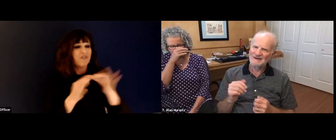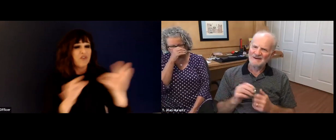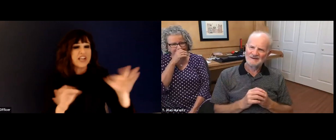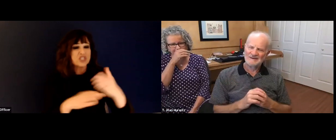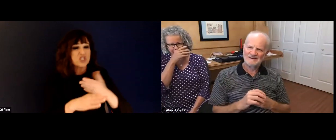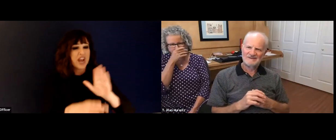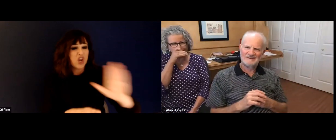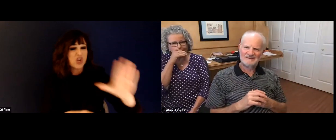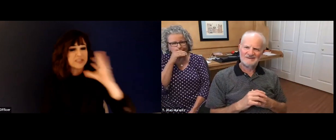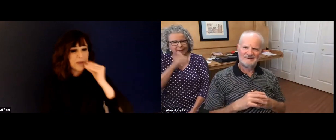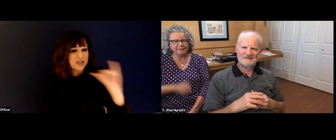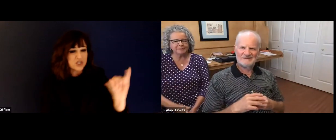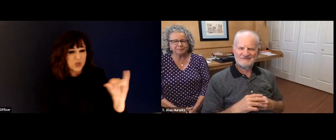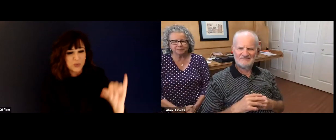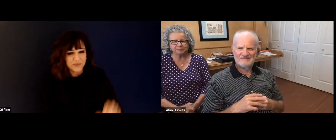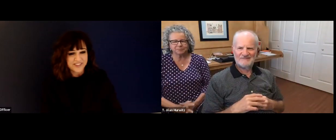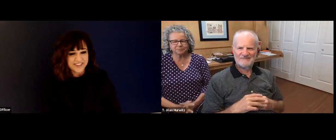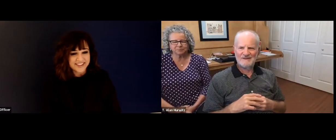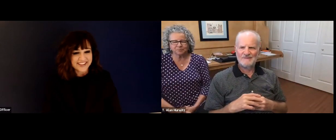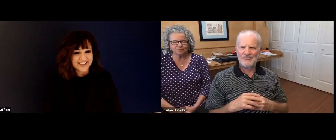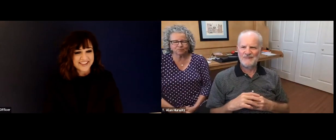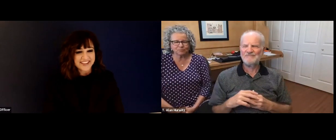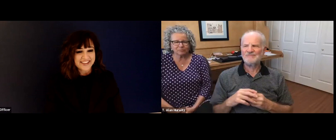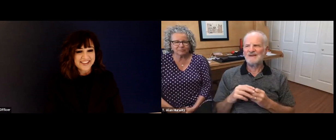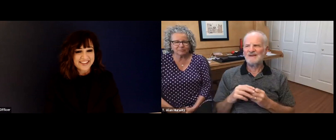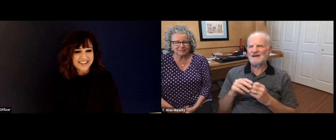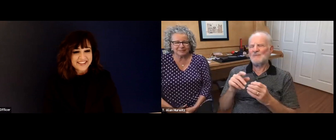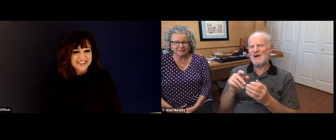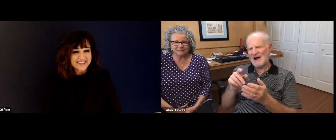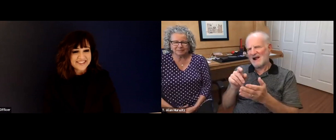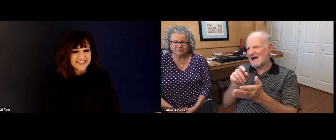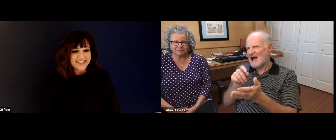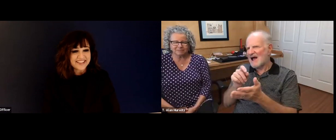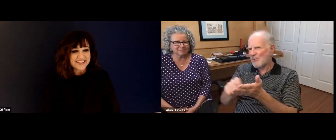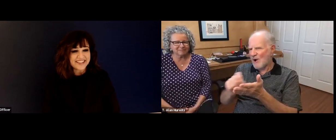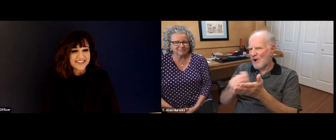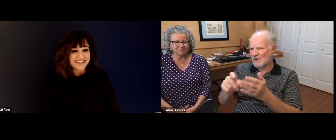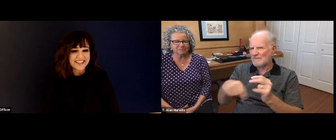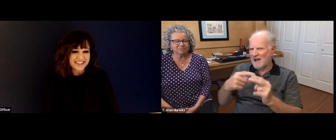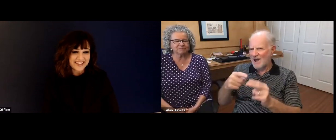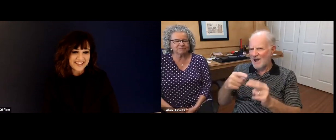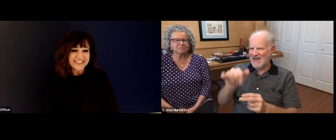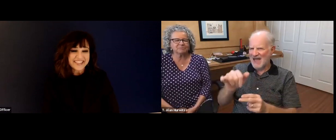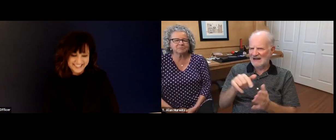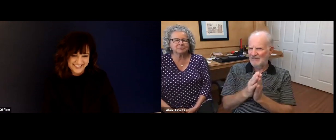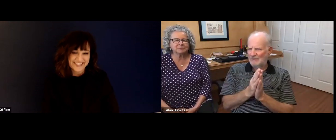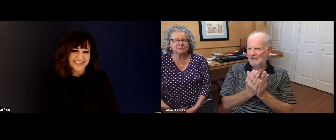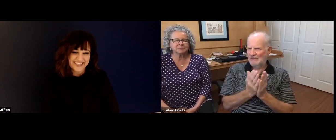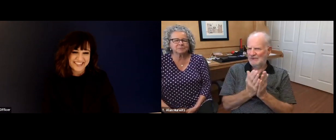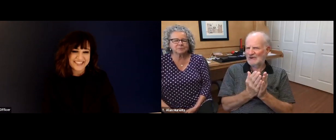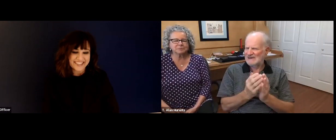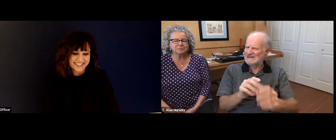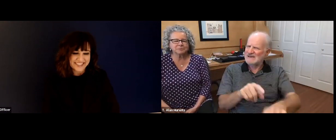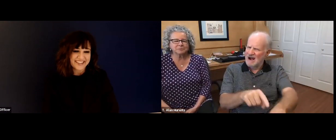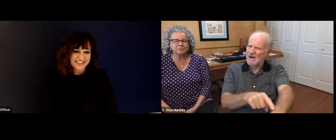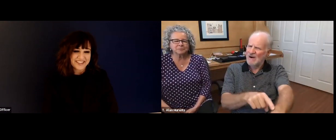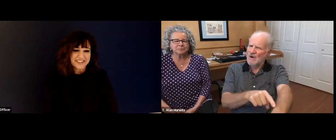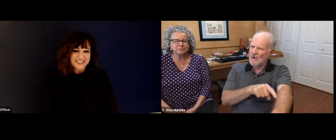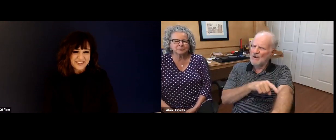bachelor degree program dissolve. So could you share a little bit more about your experience? And also, Vicki, feel free to share your experience too?